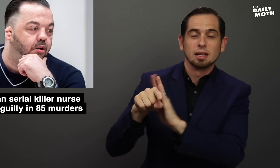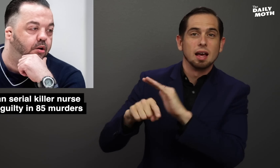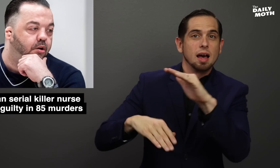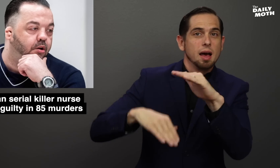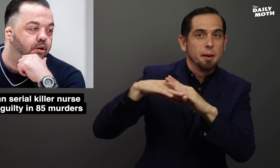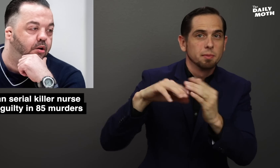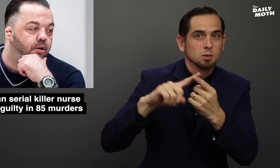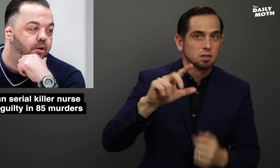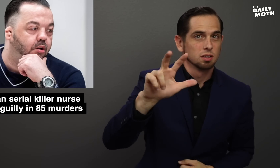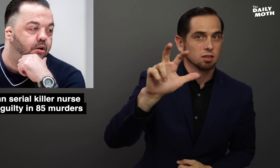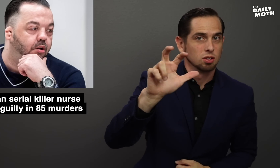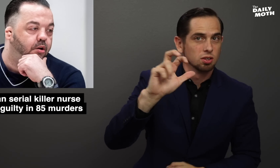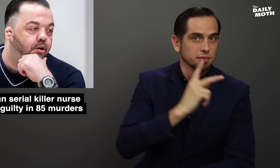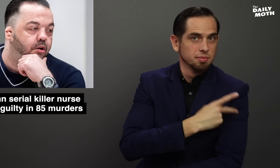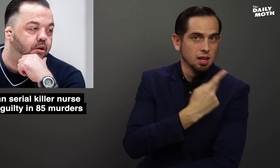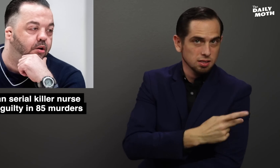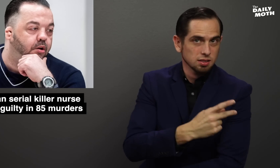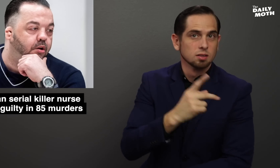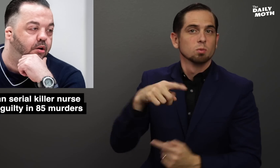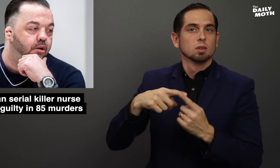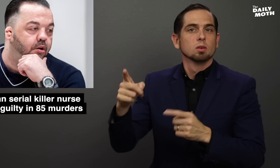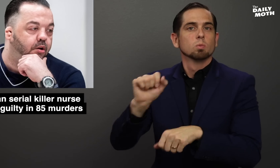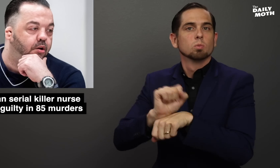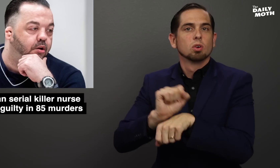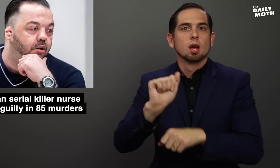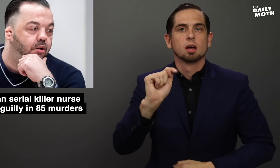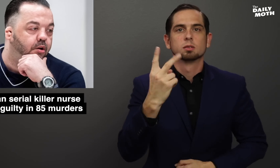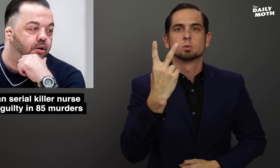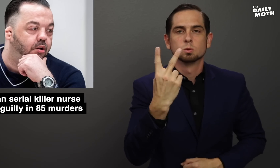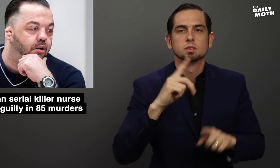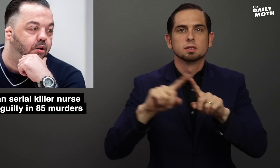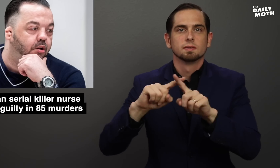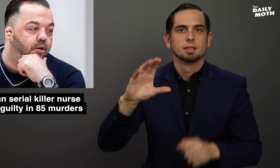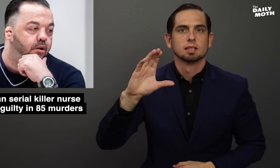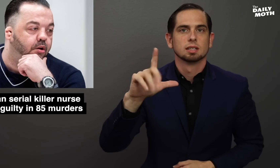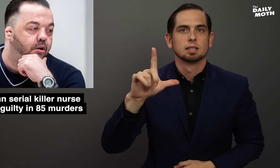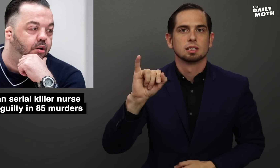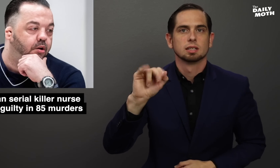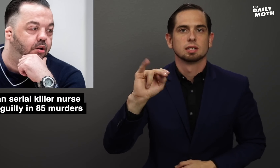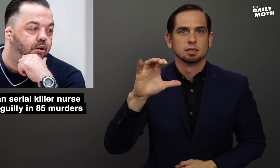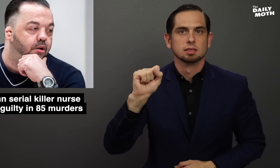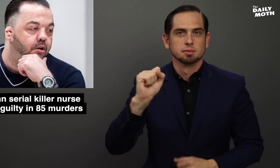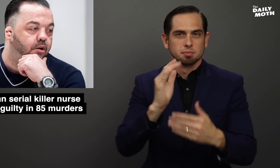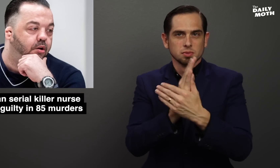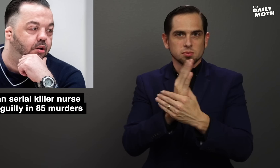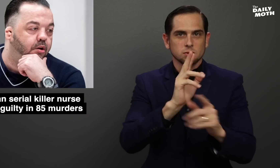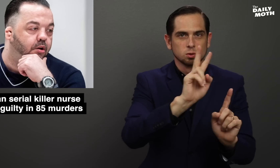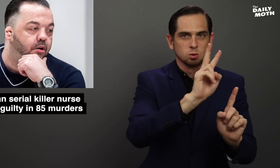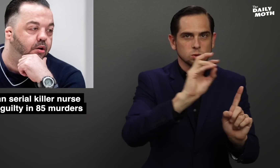killed up to 300 patients while he worked at two clinics